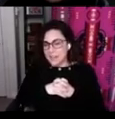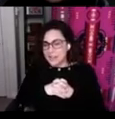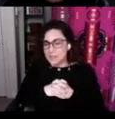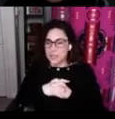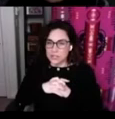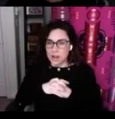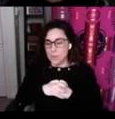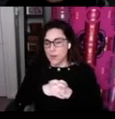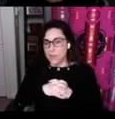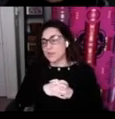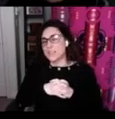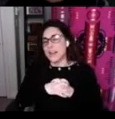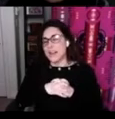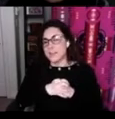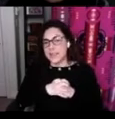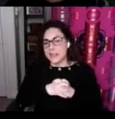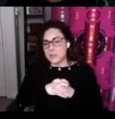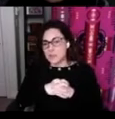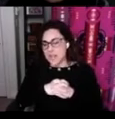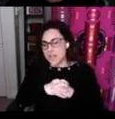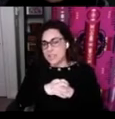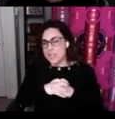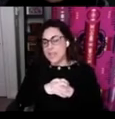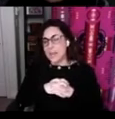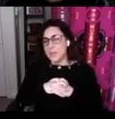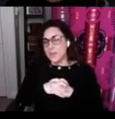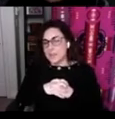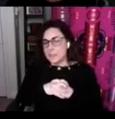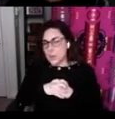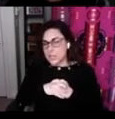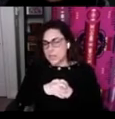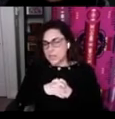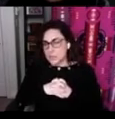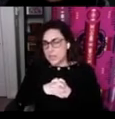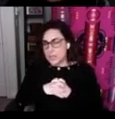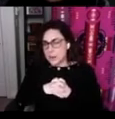which I'll talk more about in a few slides but that's a project that's really about